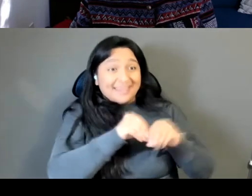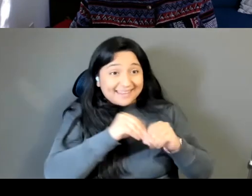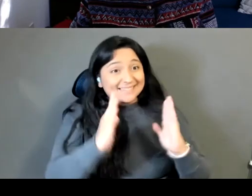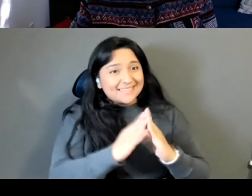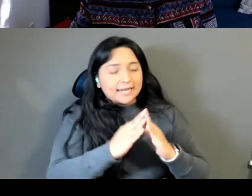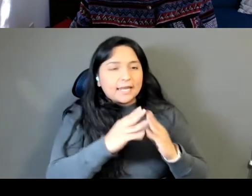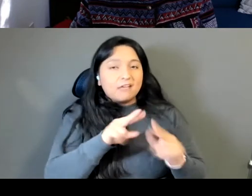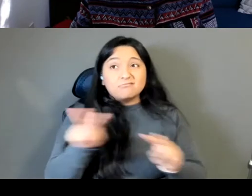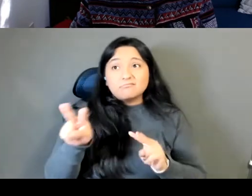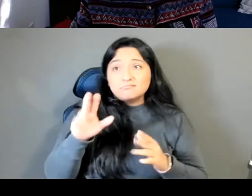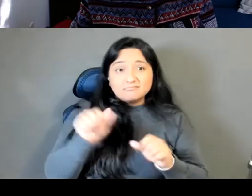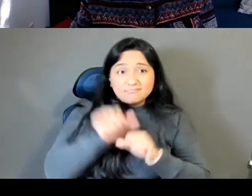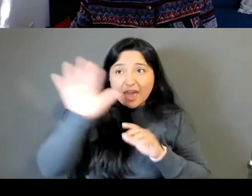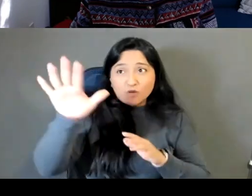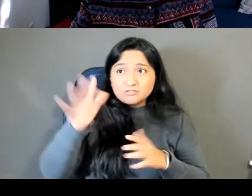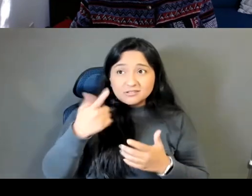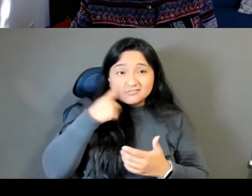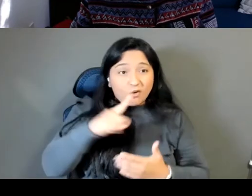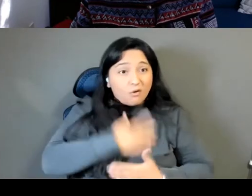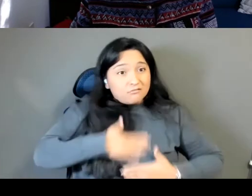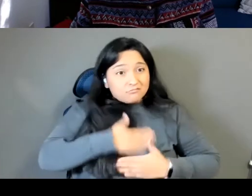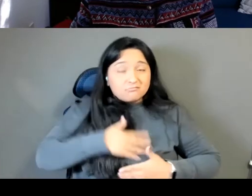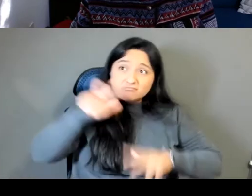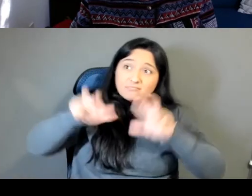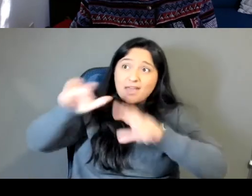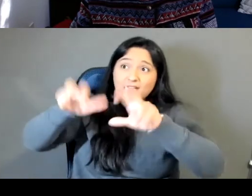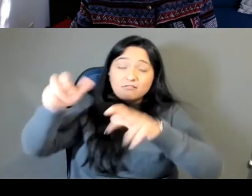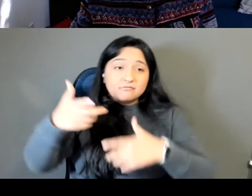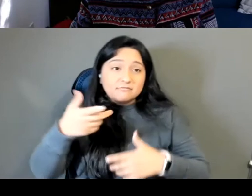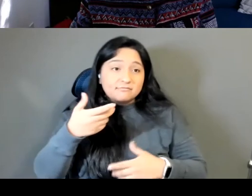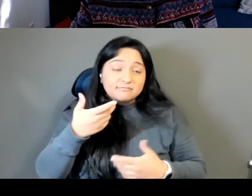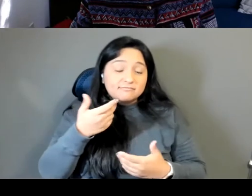are purely recreational and we will go and conquer them every weekend, and I just had